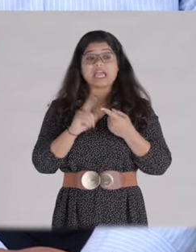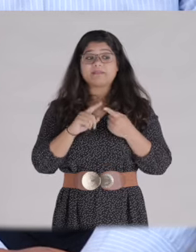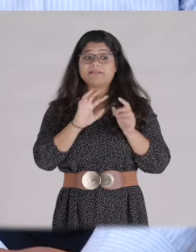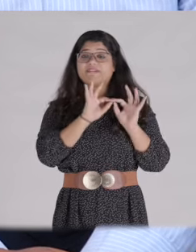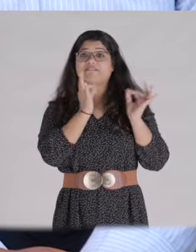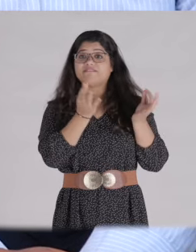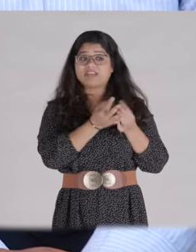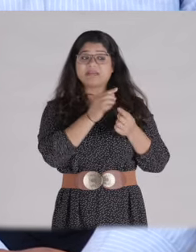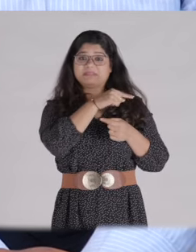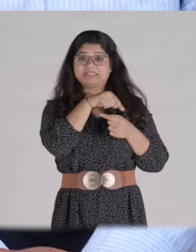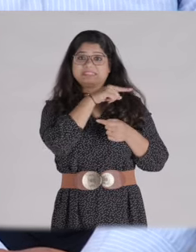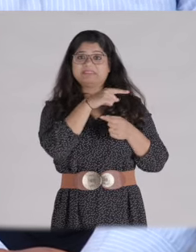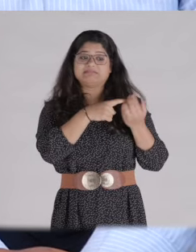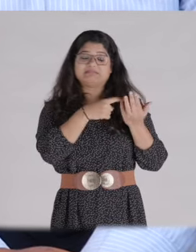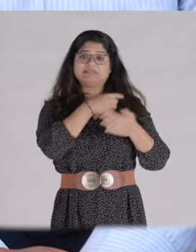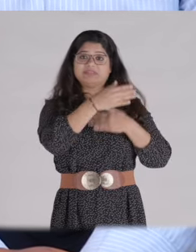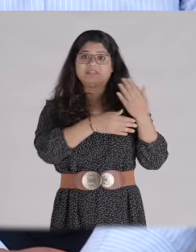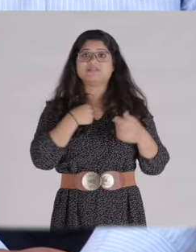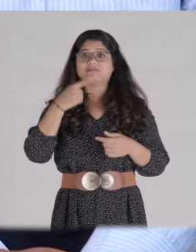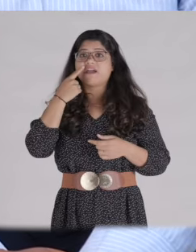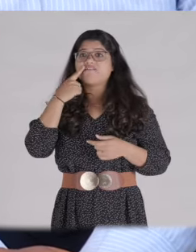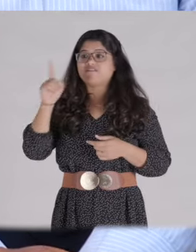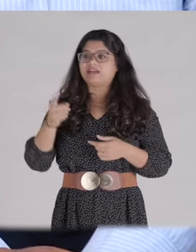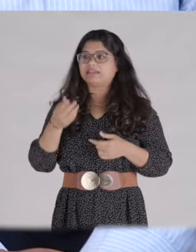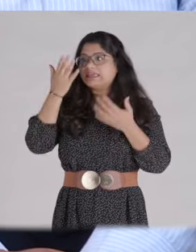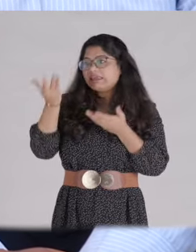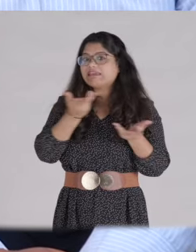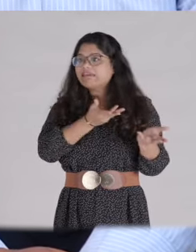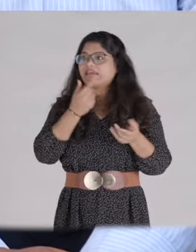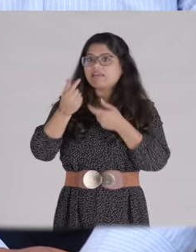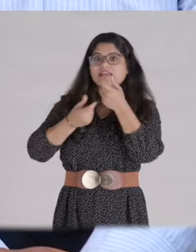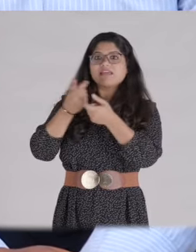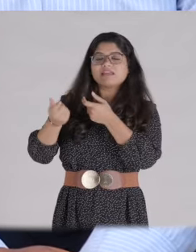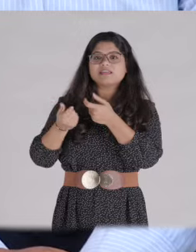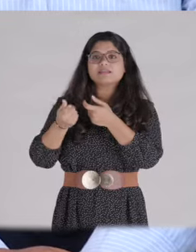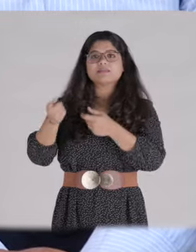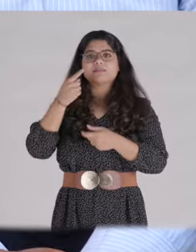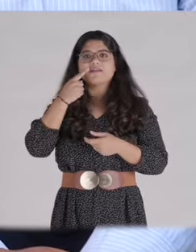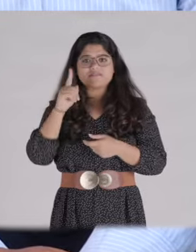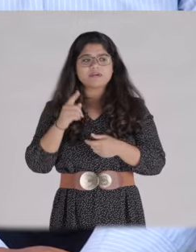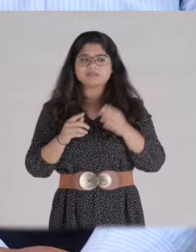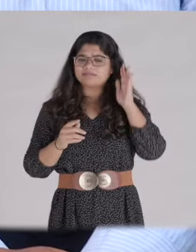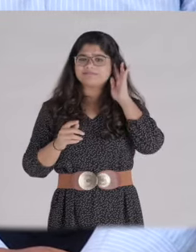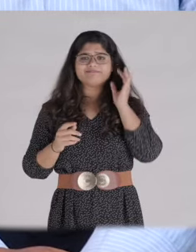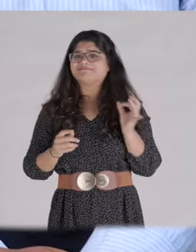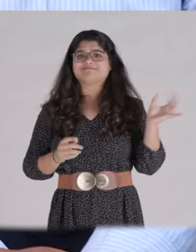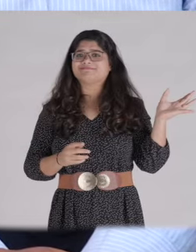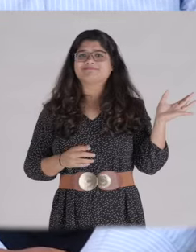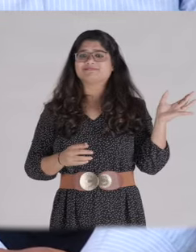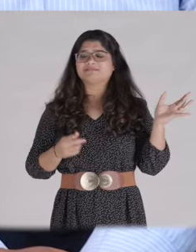He said “I will support her studies.” He accompanied me to Godrej himself, and helped me with the joining formalities.